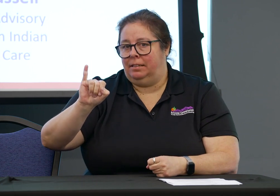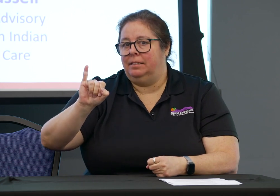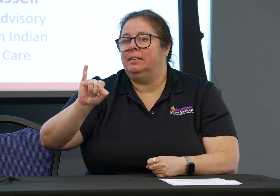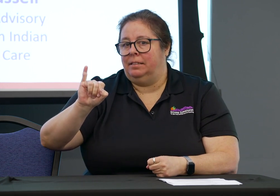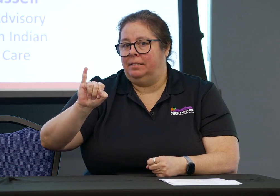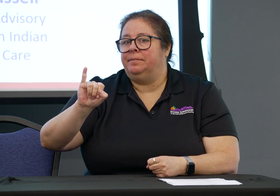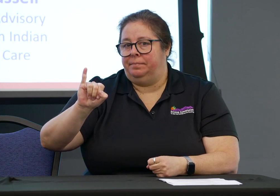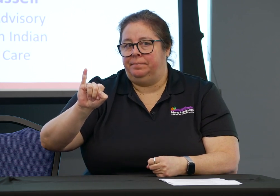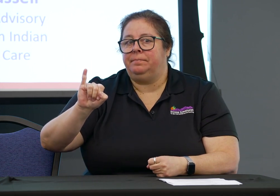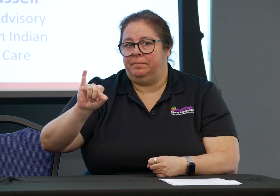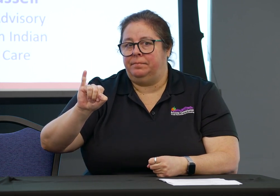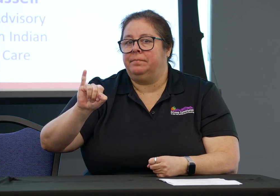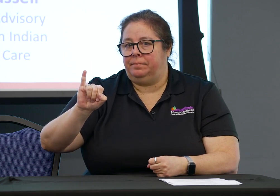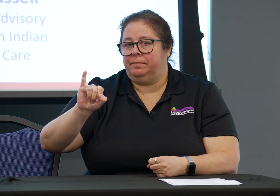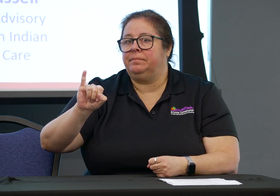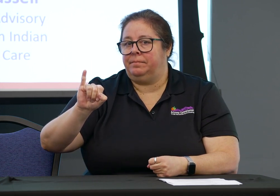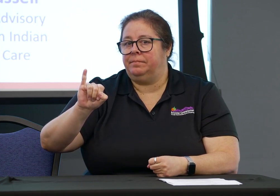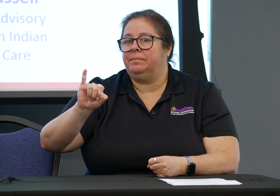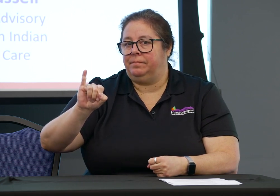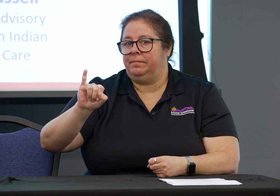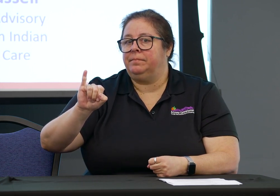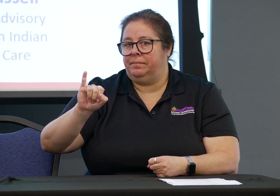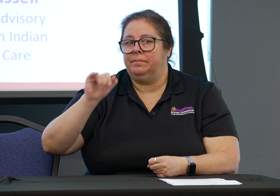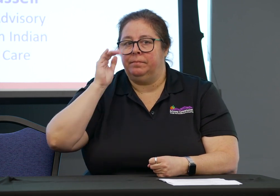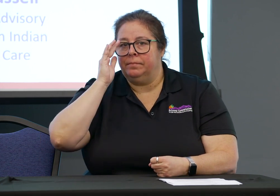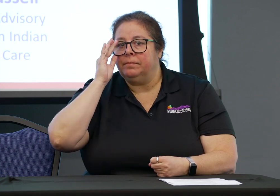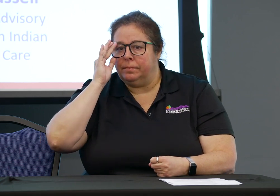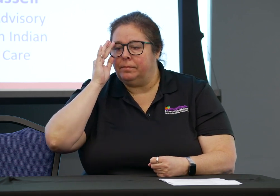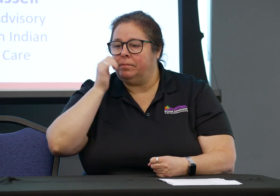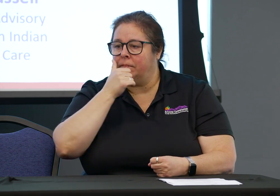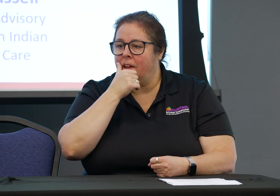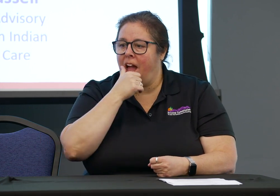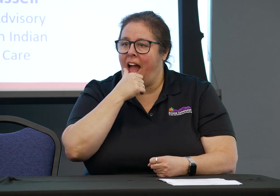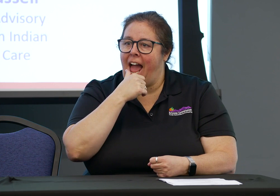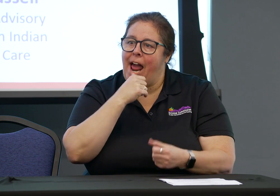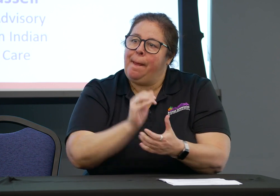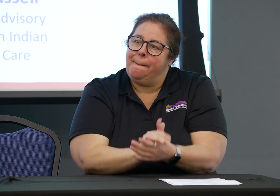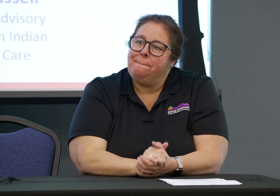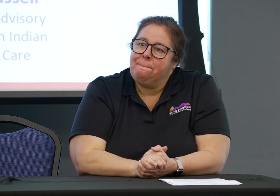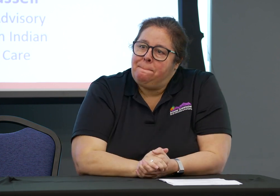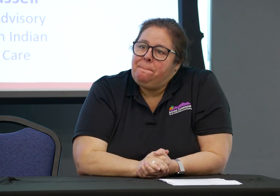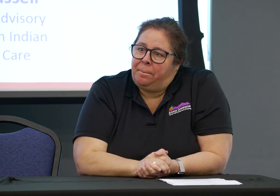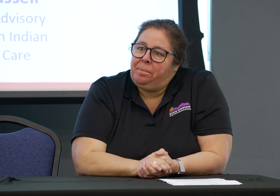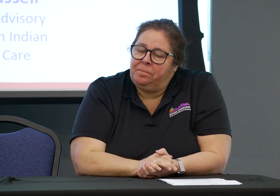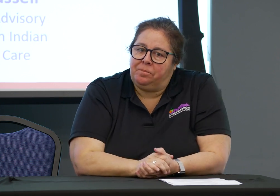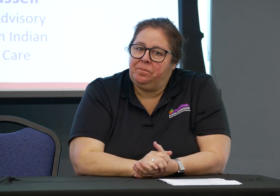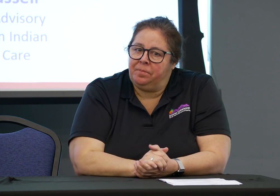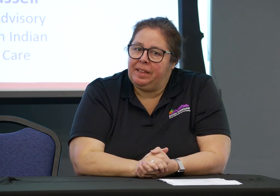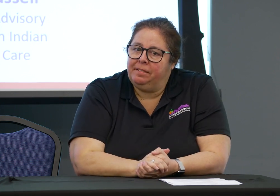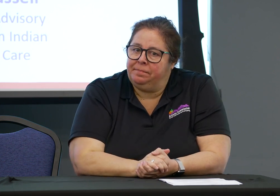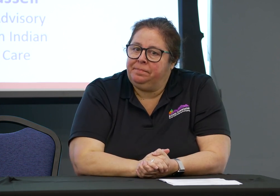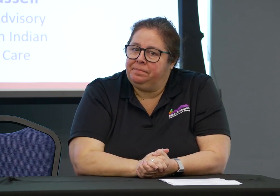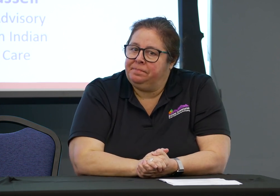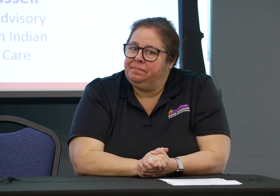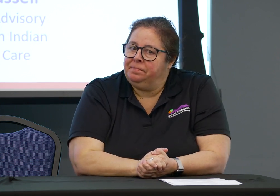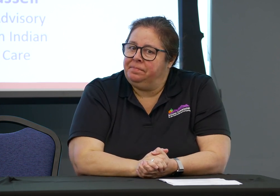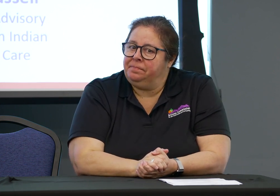If you come into a situation where the deaf individual really only has access to those home signs, again a certified deaf interpreter